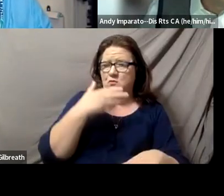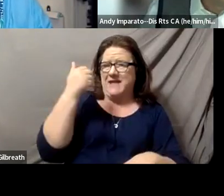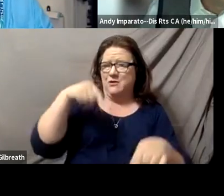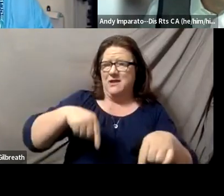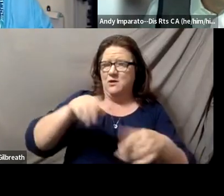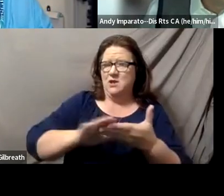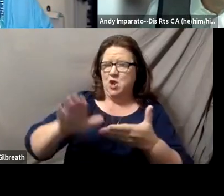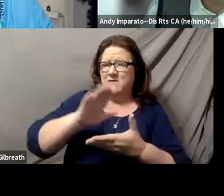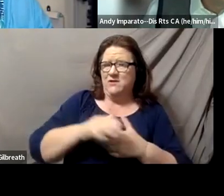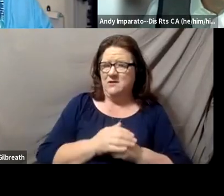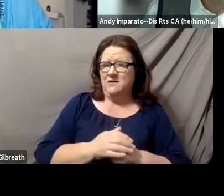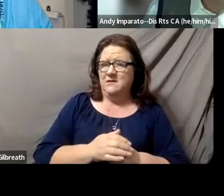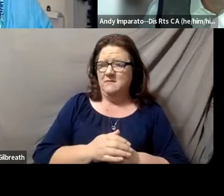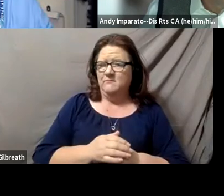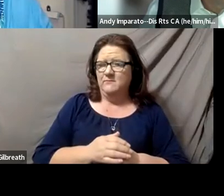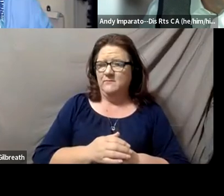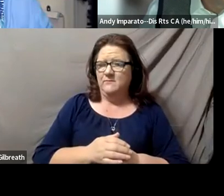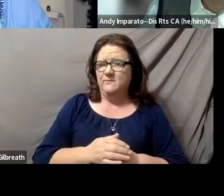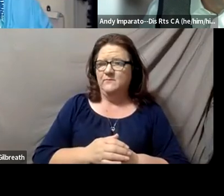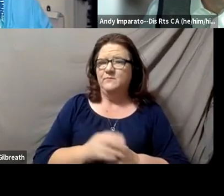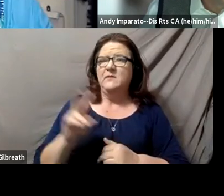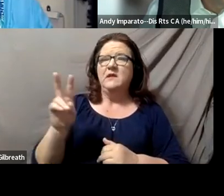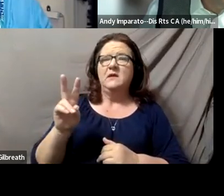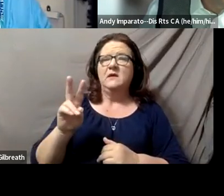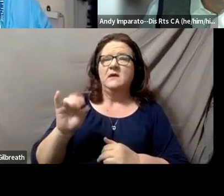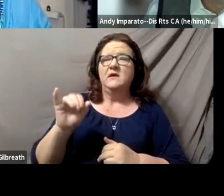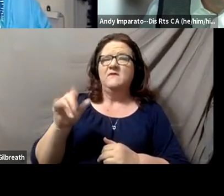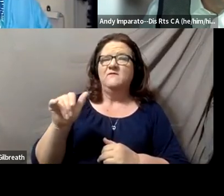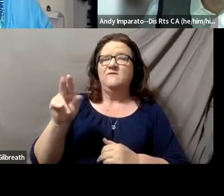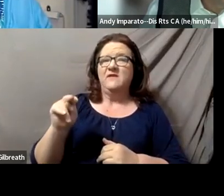And Vivian, especially, UCLA law school,